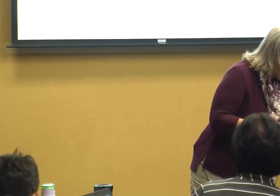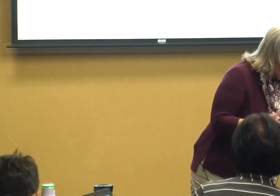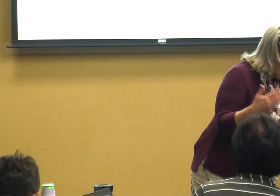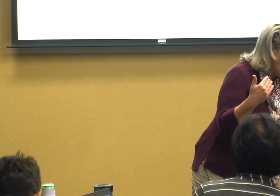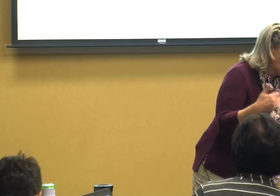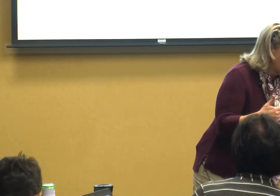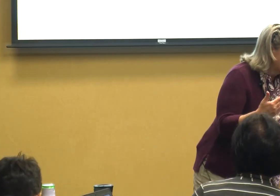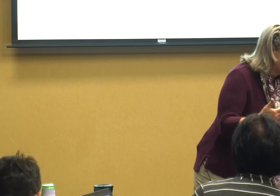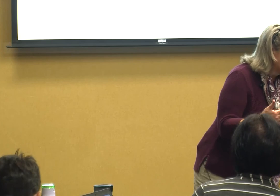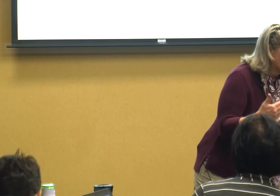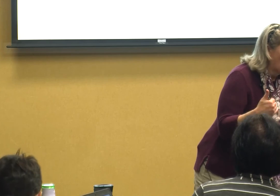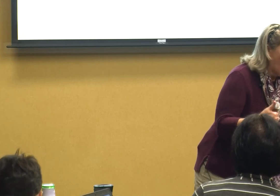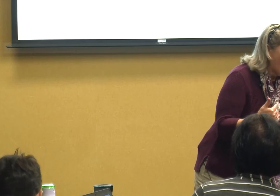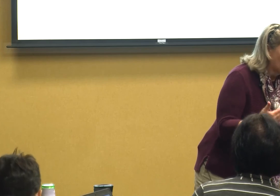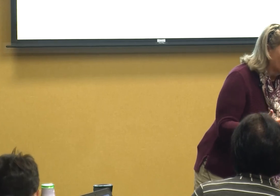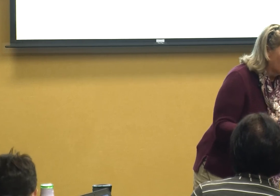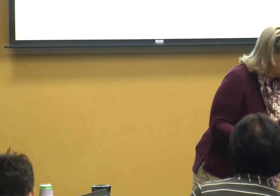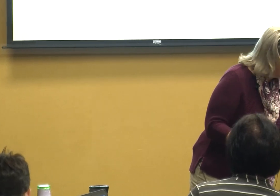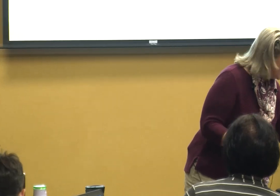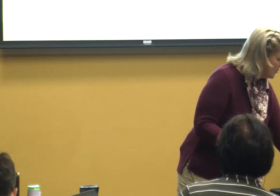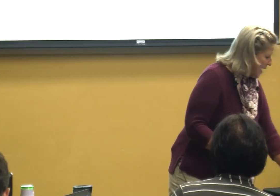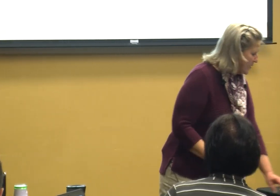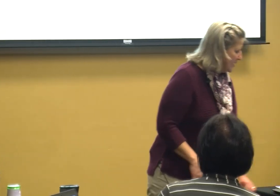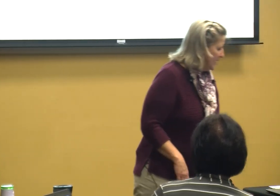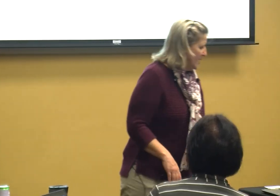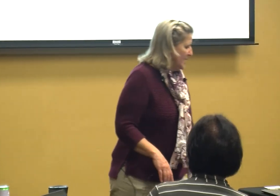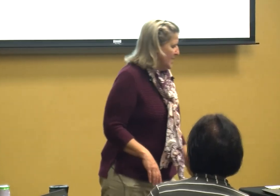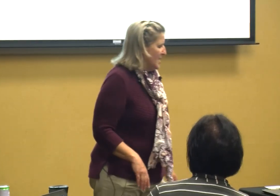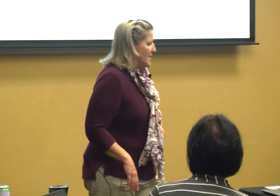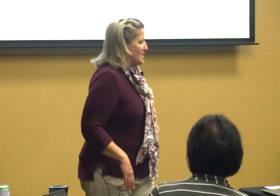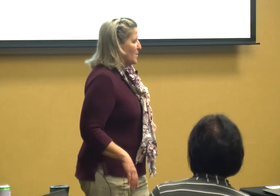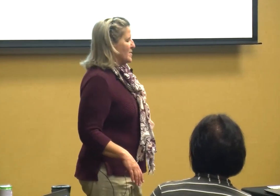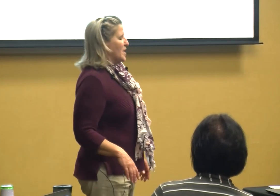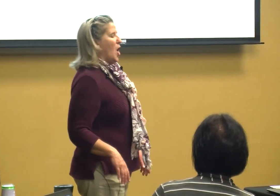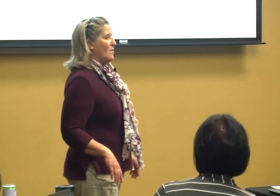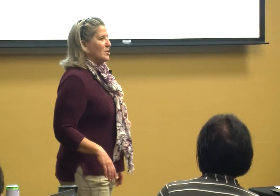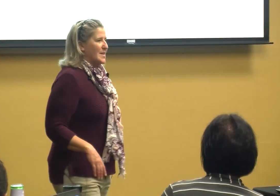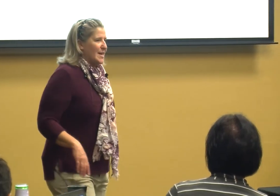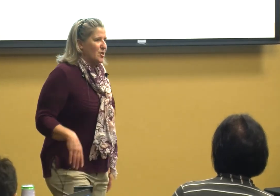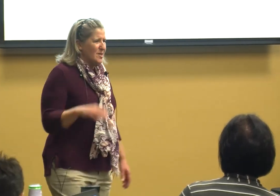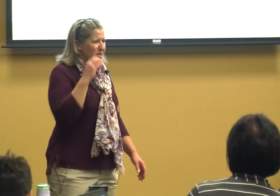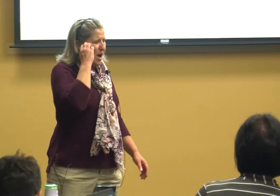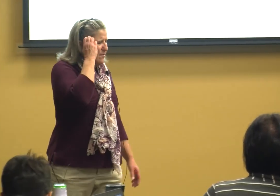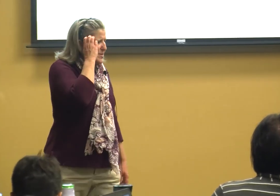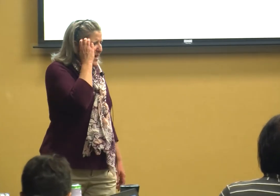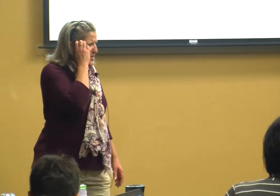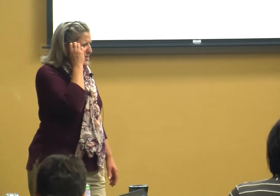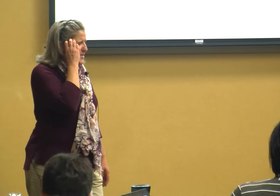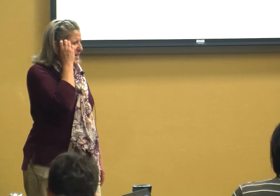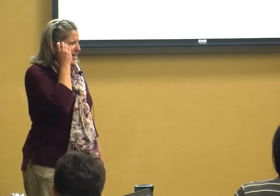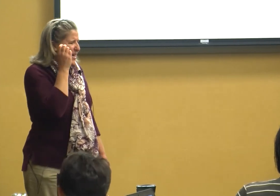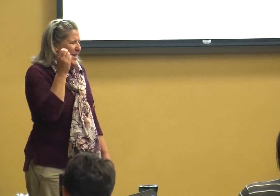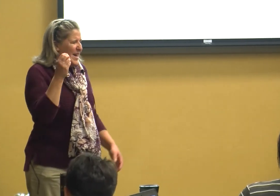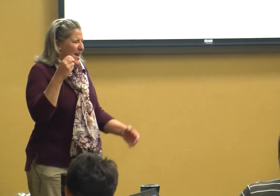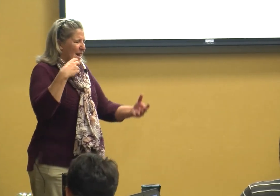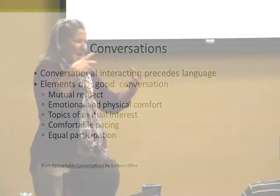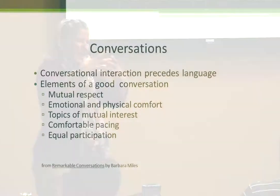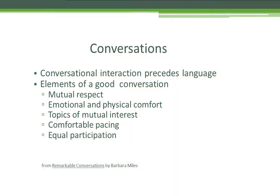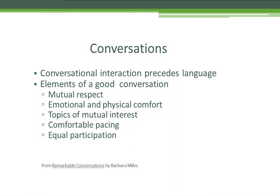what it is why would they want to do that so those conversations conversations they